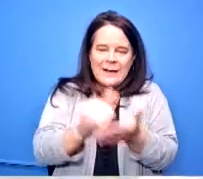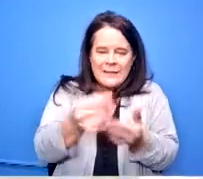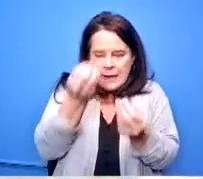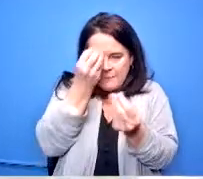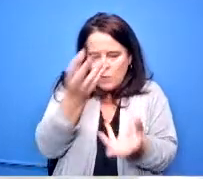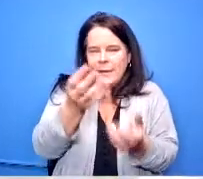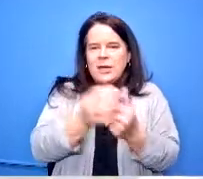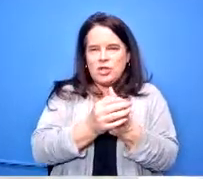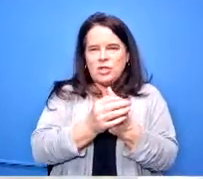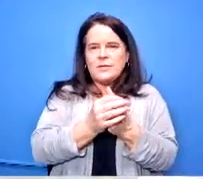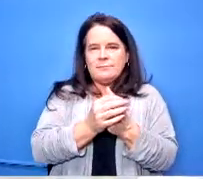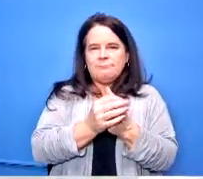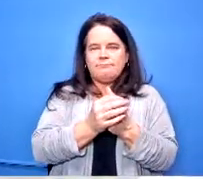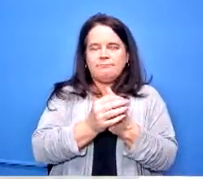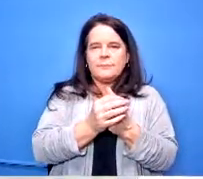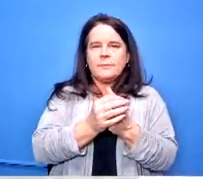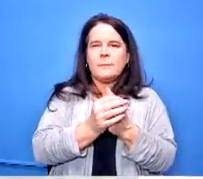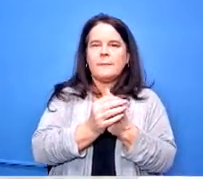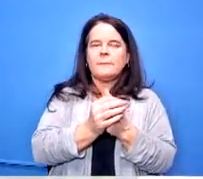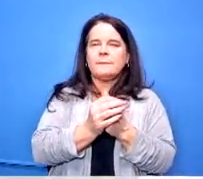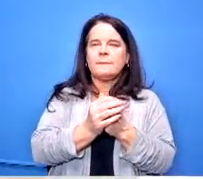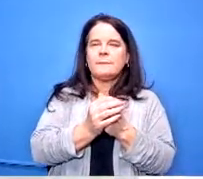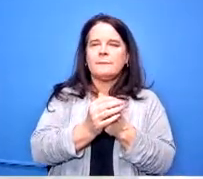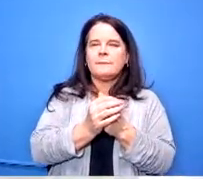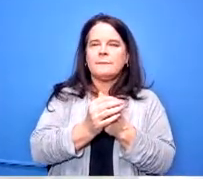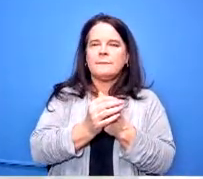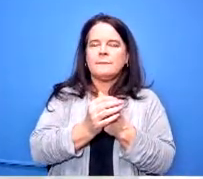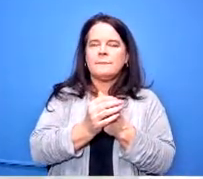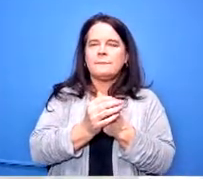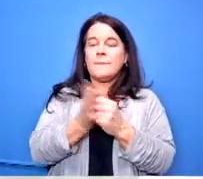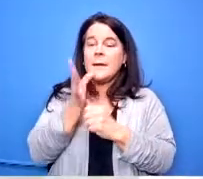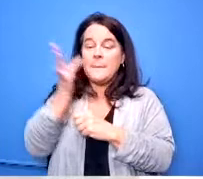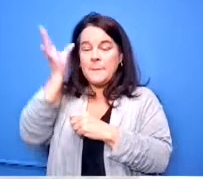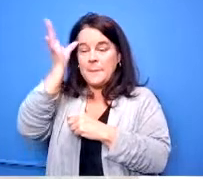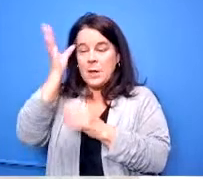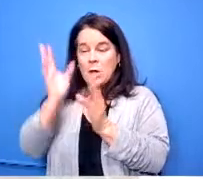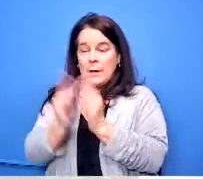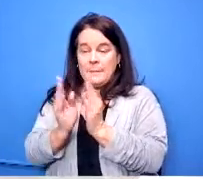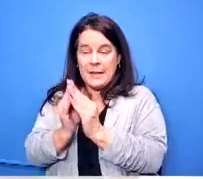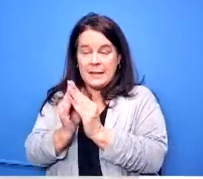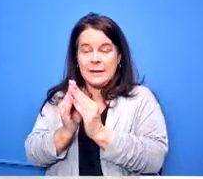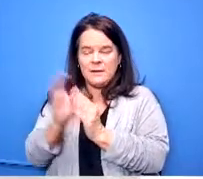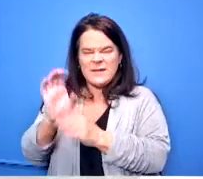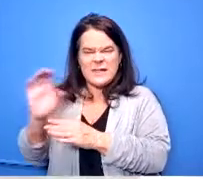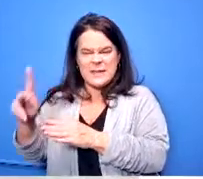contacts with us the parent meeting for ccp is important for parents to attend because